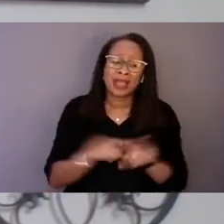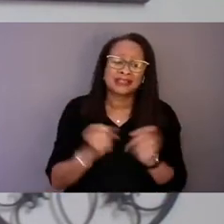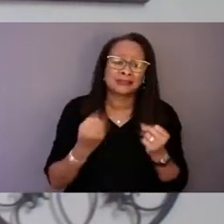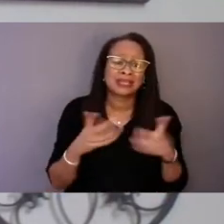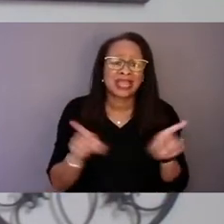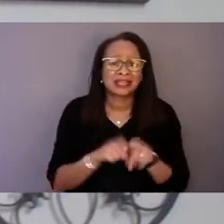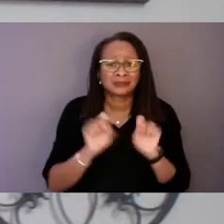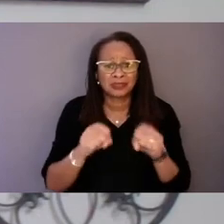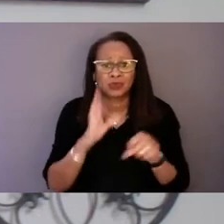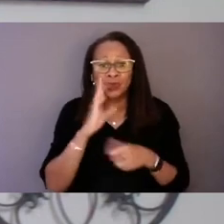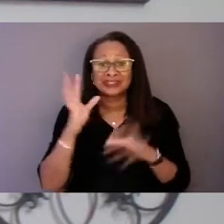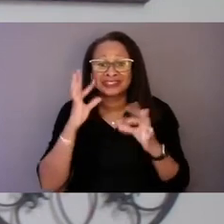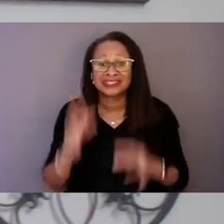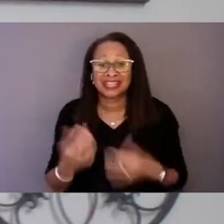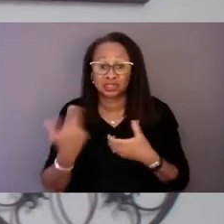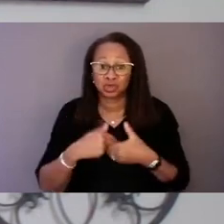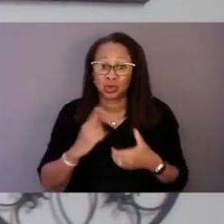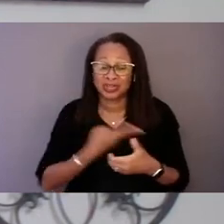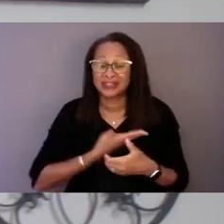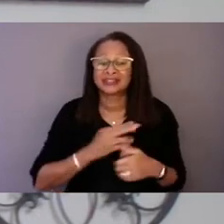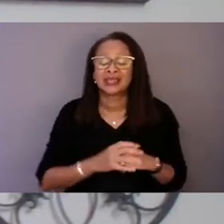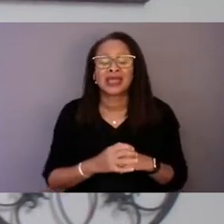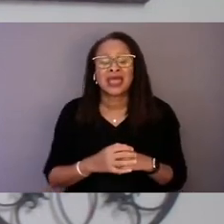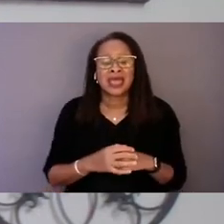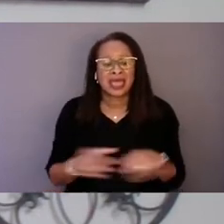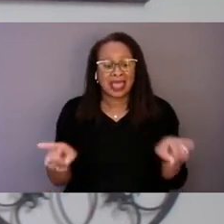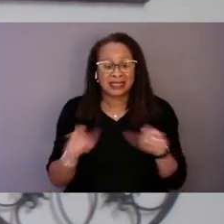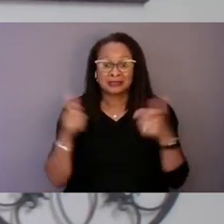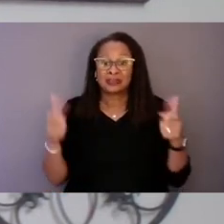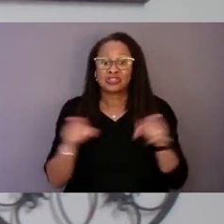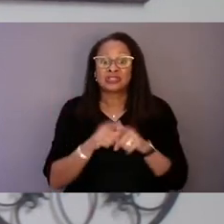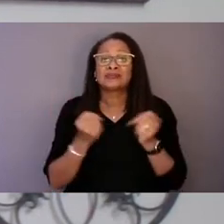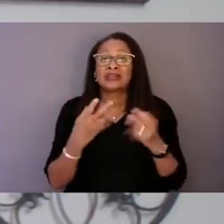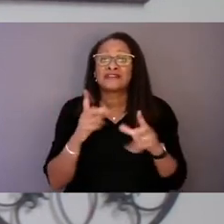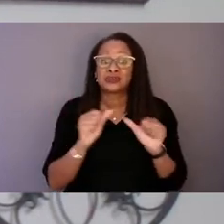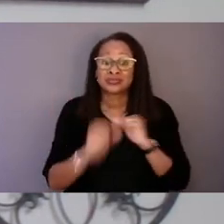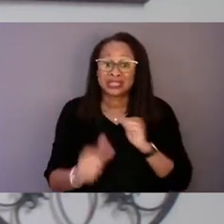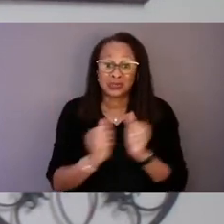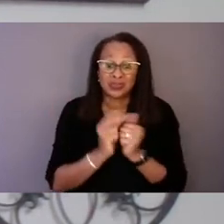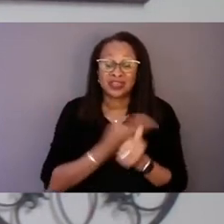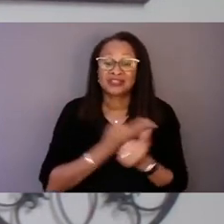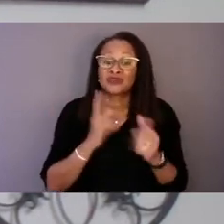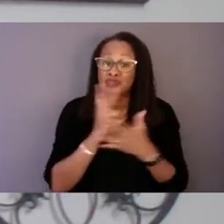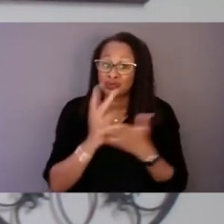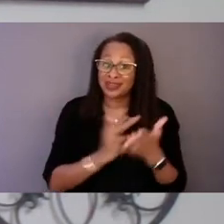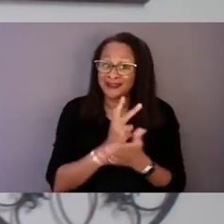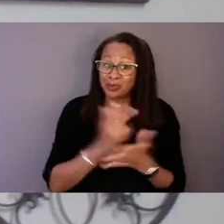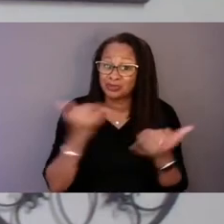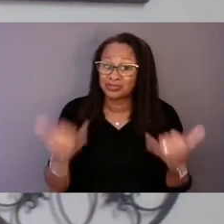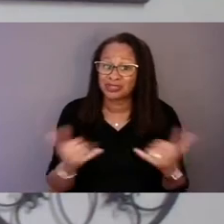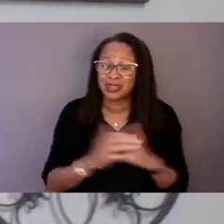just as much as many of you decided to stay with us for the entire summit today. Our communities and our neighbors need us.